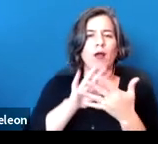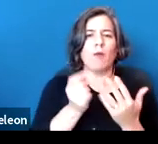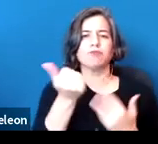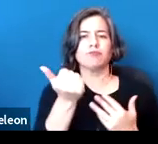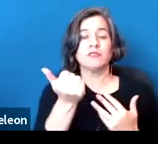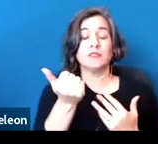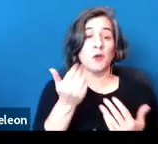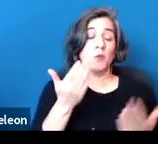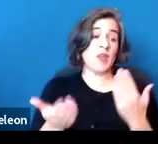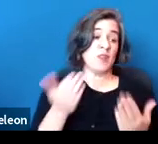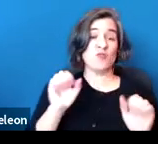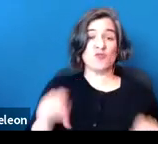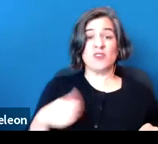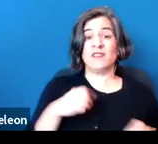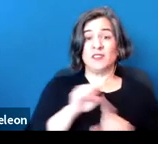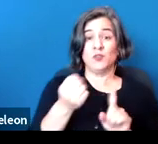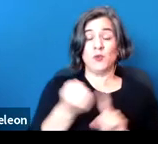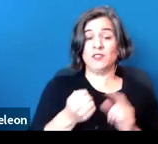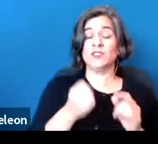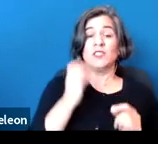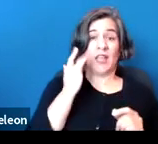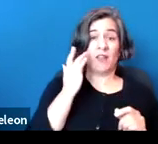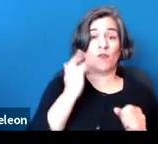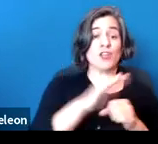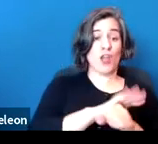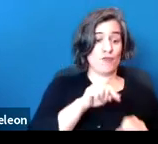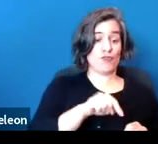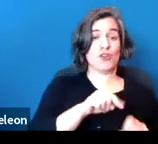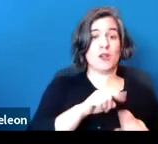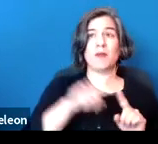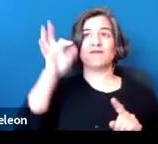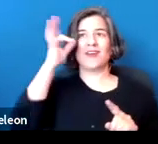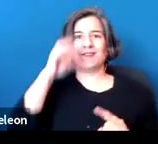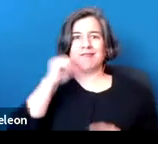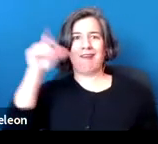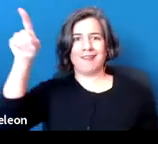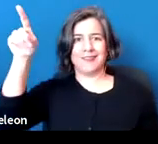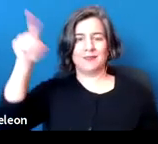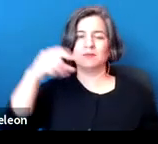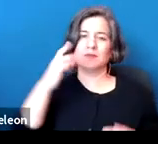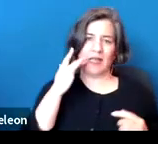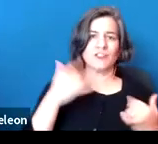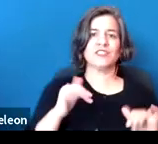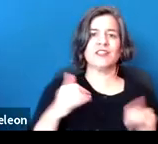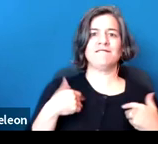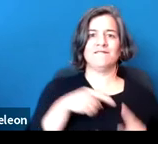where something is a California disability even if it's not a federal disability. So we'll move on here.